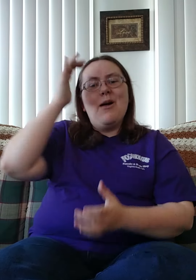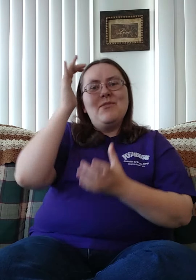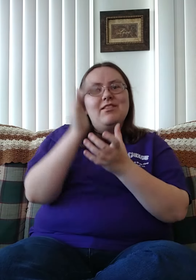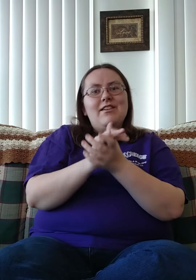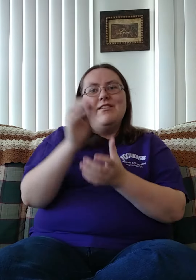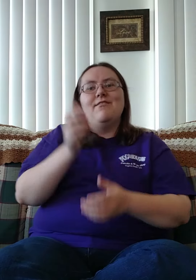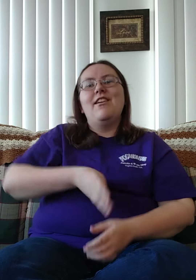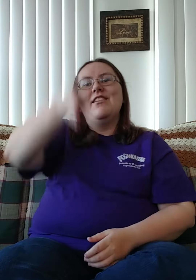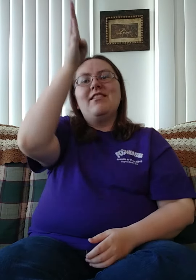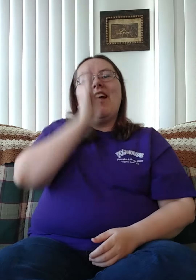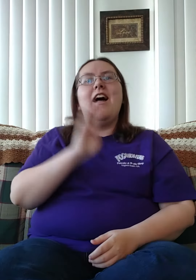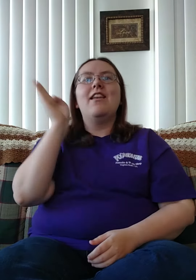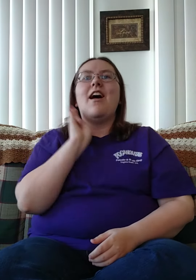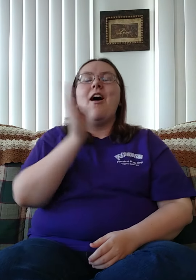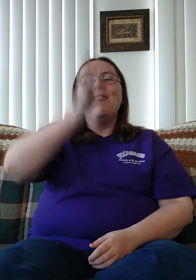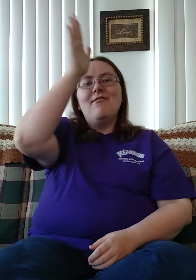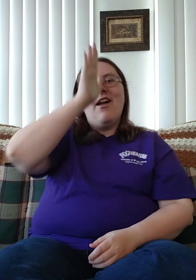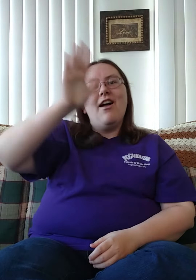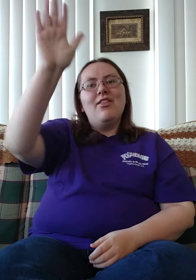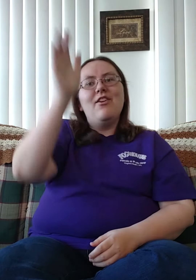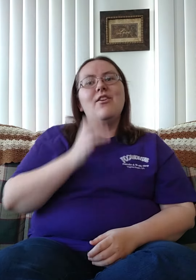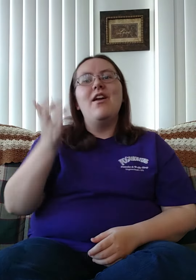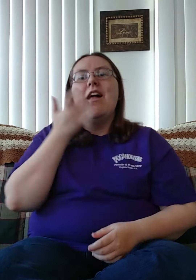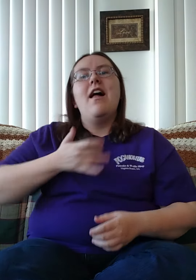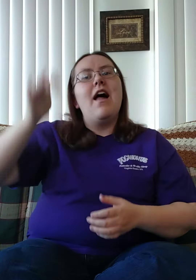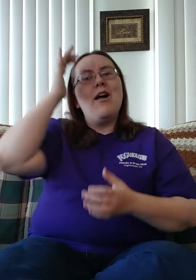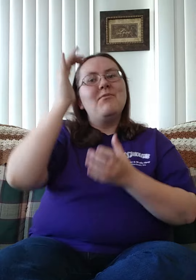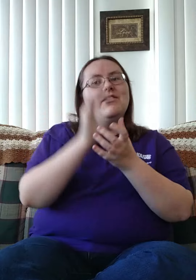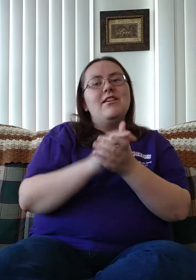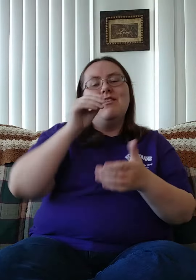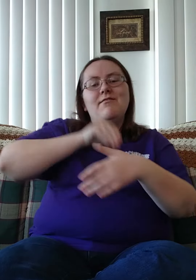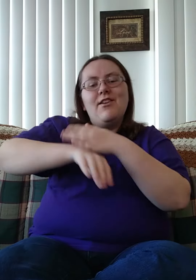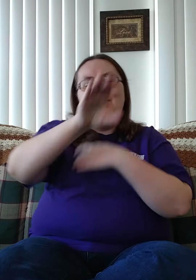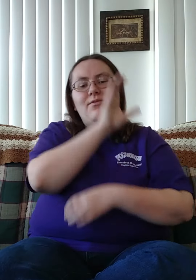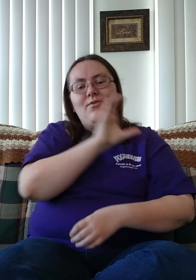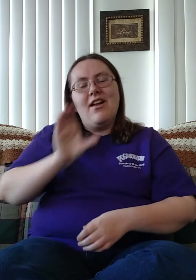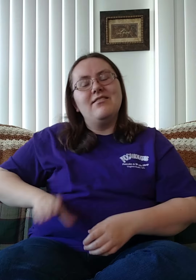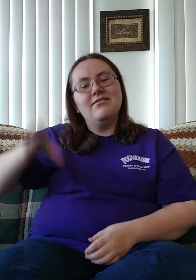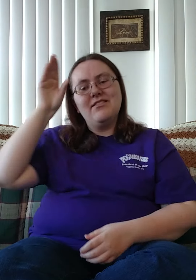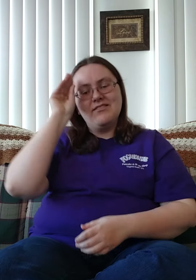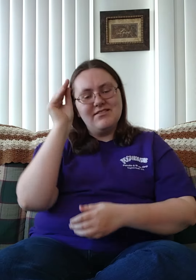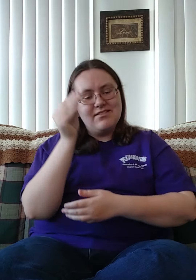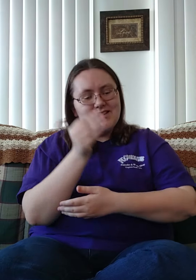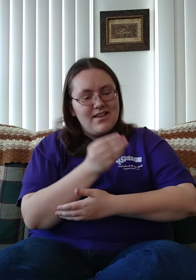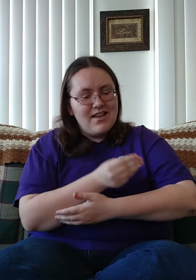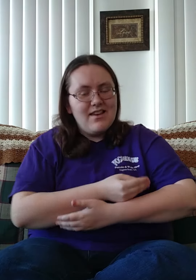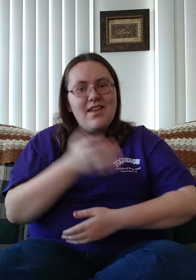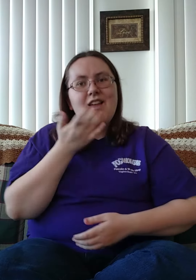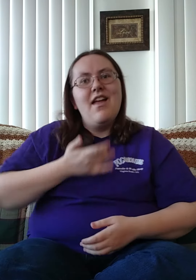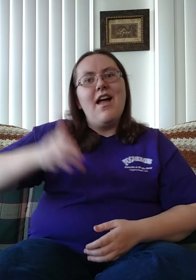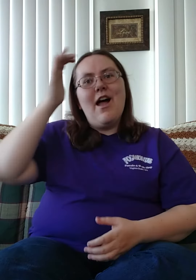I believe in God our Father I believe in Christ the Son